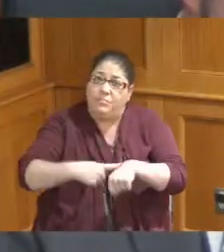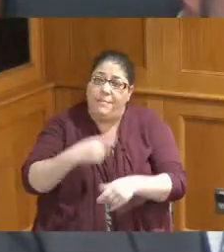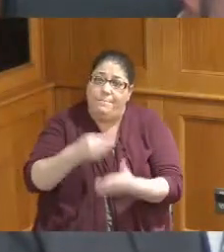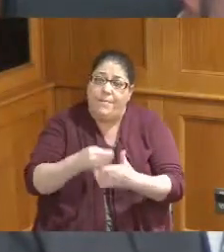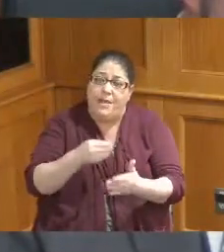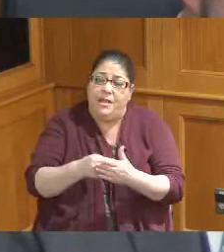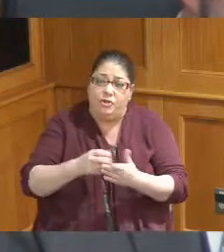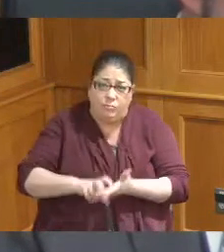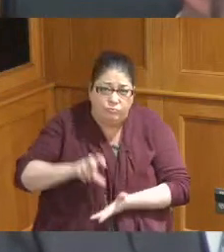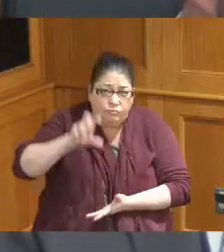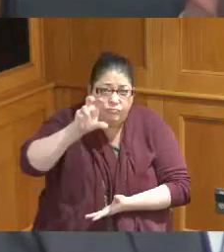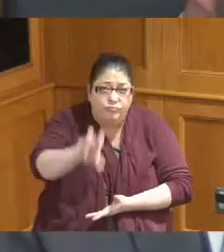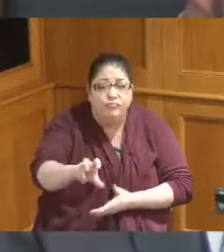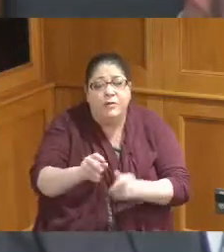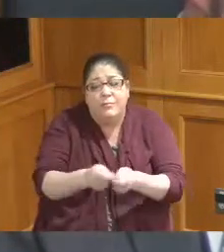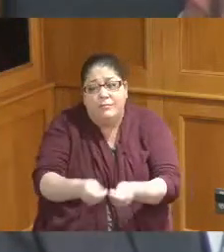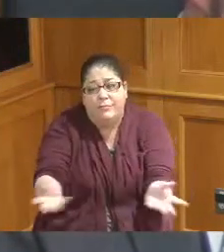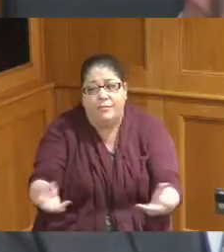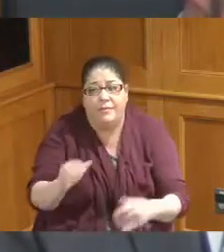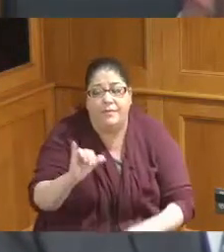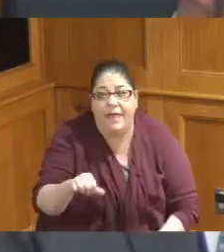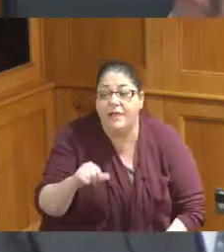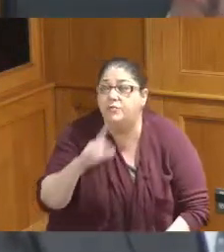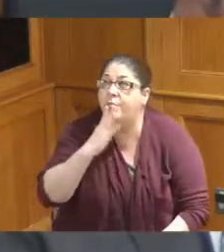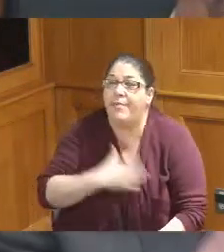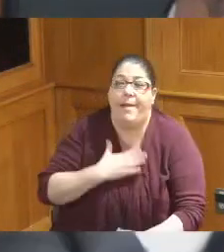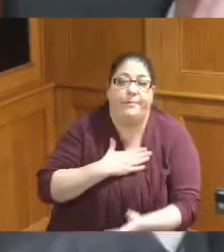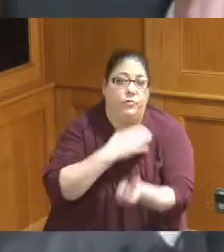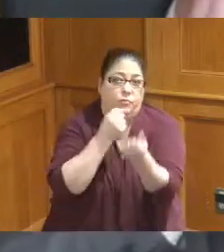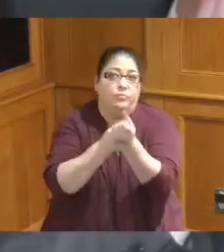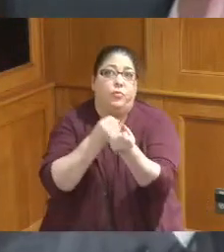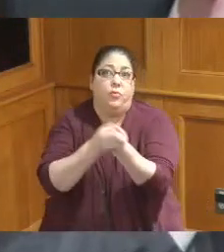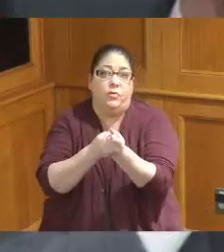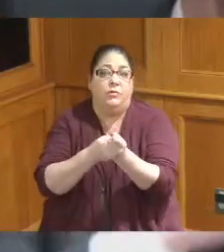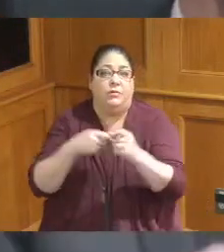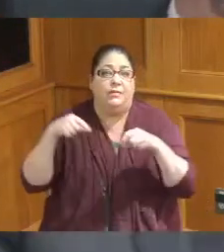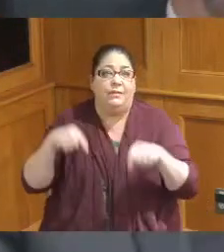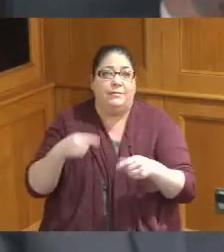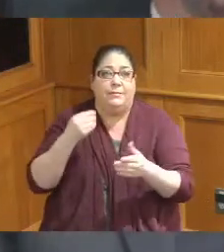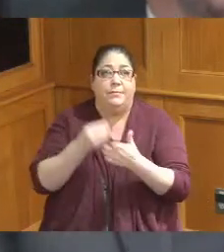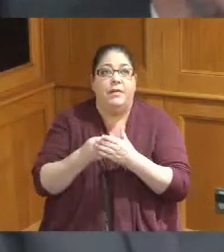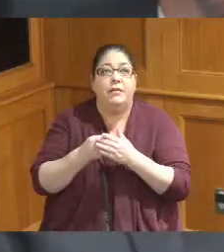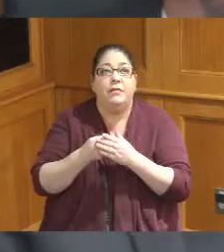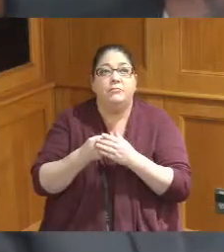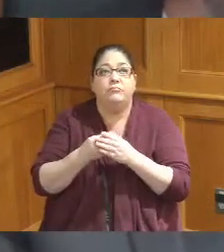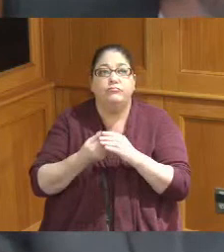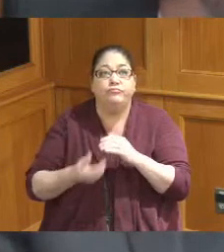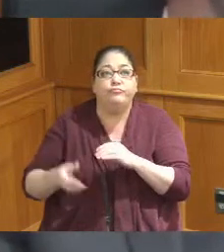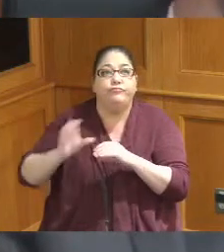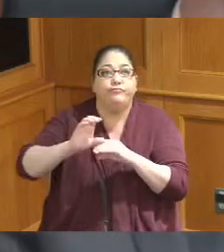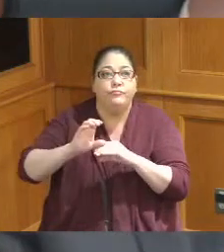opportunity to disperse it in this way so I'm happy to support the the money of going from one